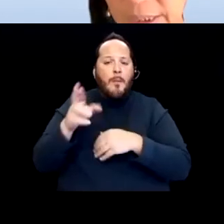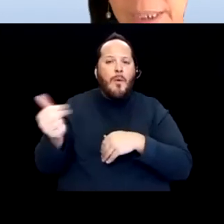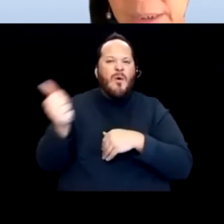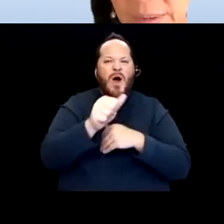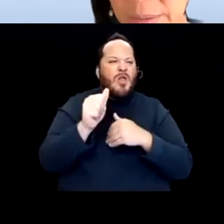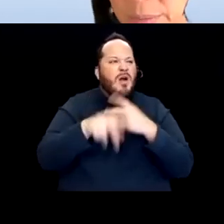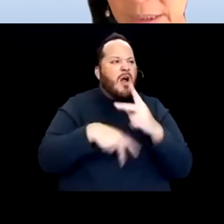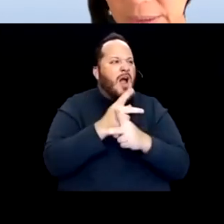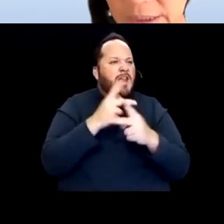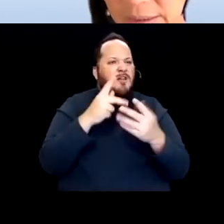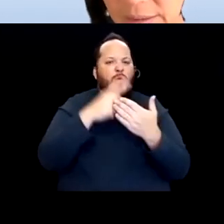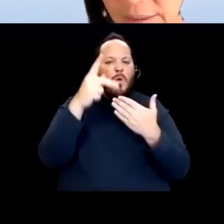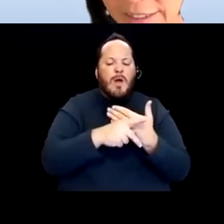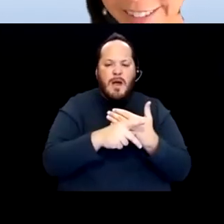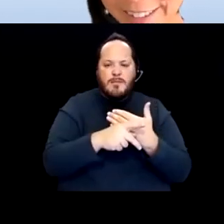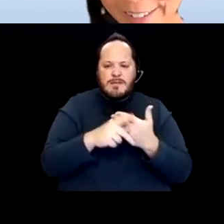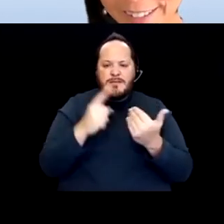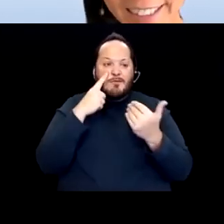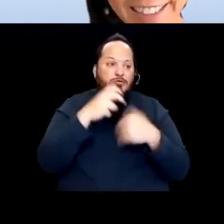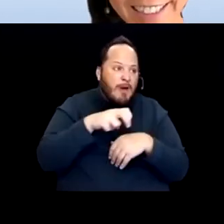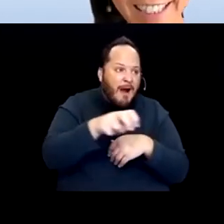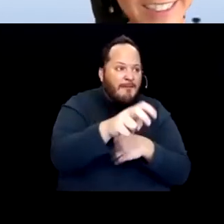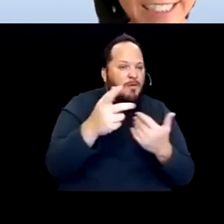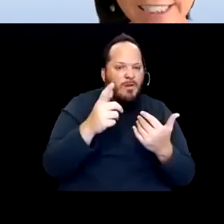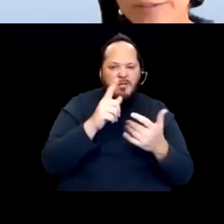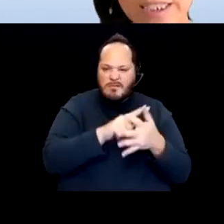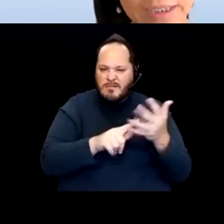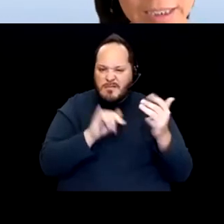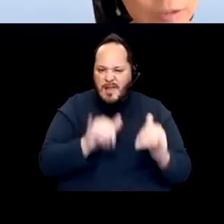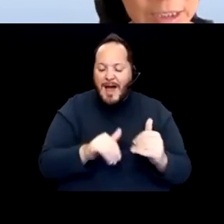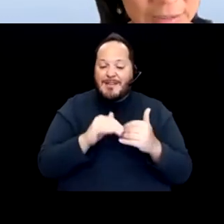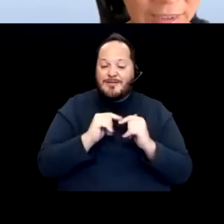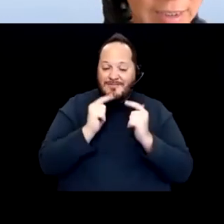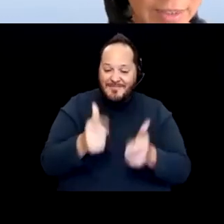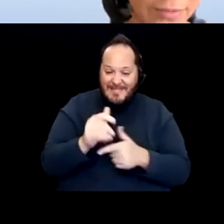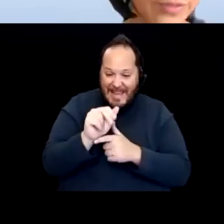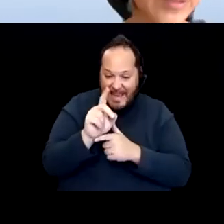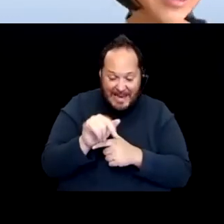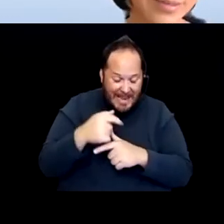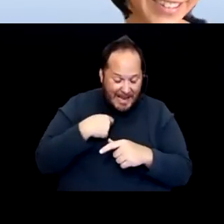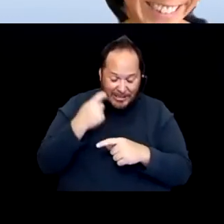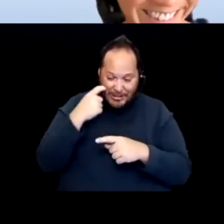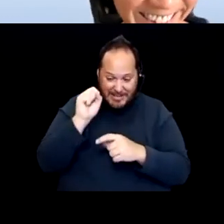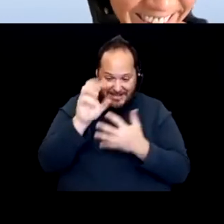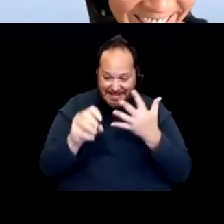and the impact on people with disabilities. So Andy take it away without huge list of things I've given for you to talk about.